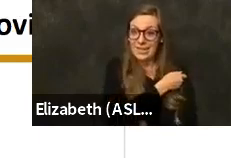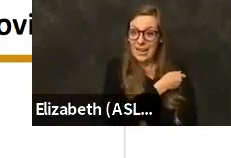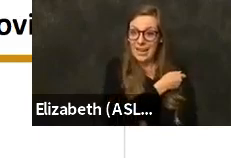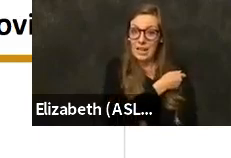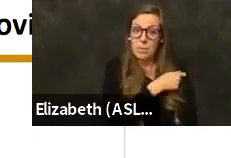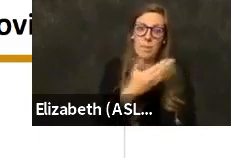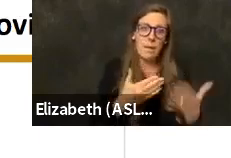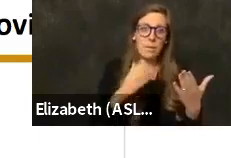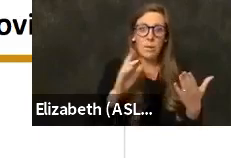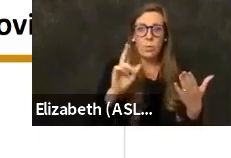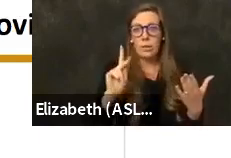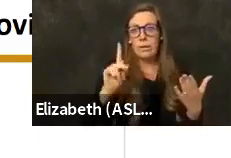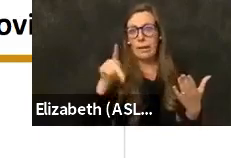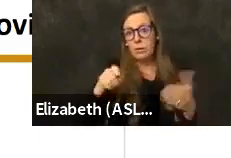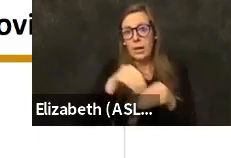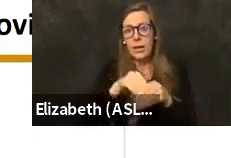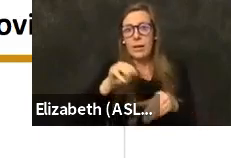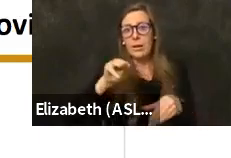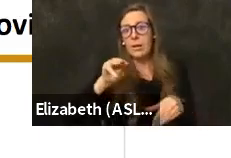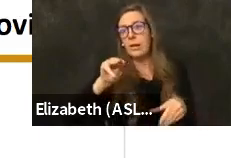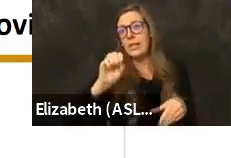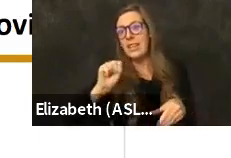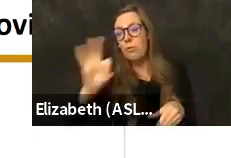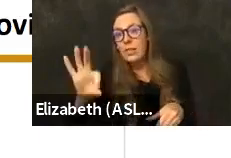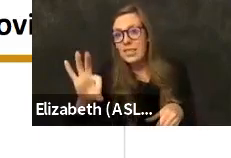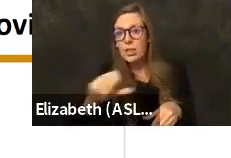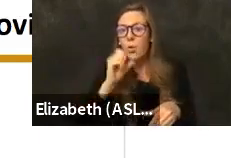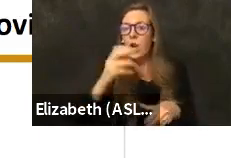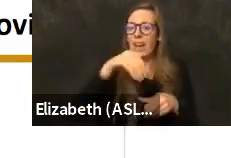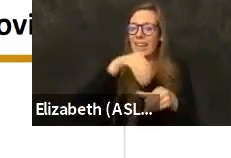Kaiser and San Francisco that would also be included in this total.